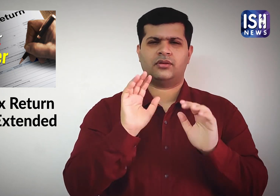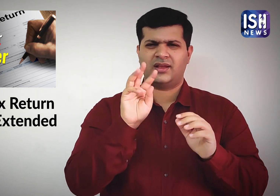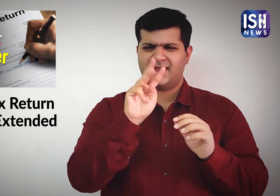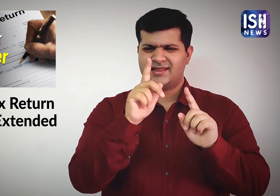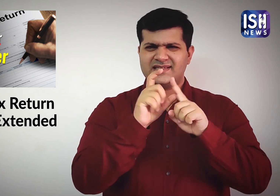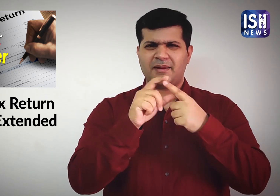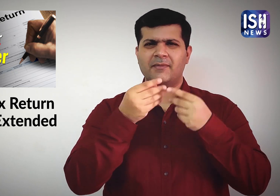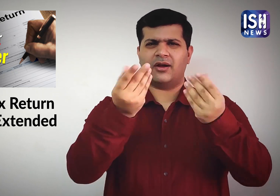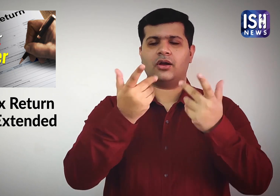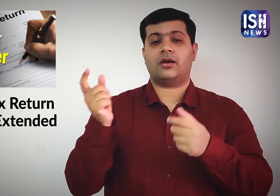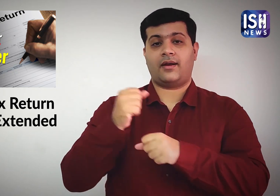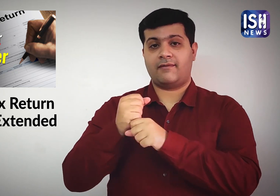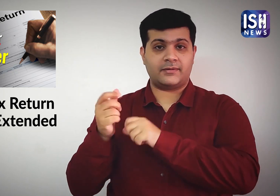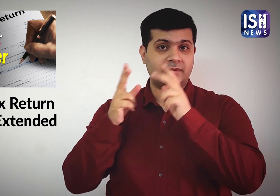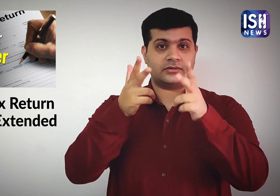The government has extended the last date for the payment tax